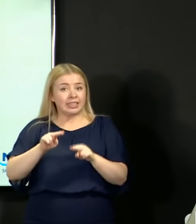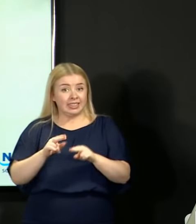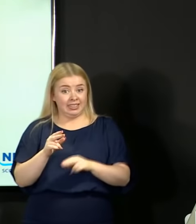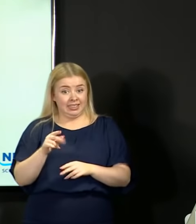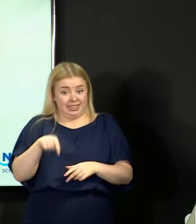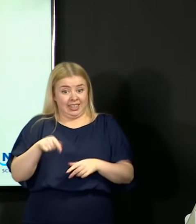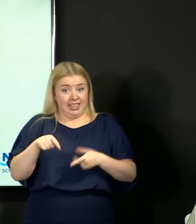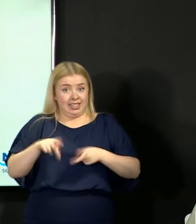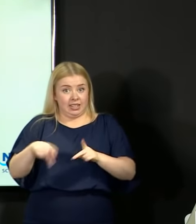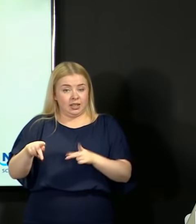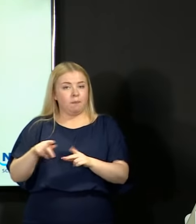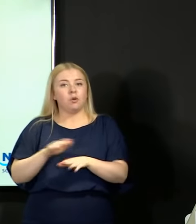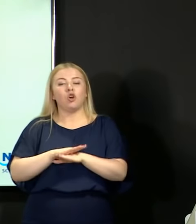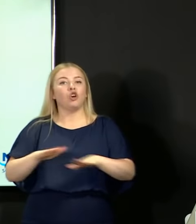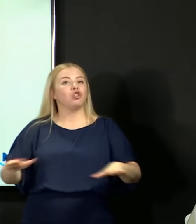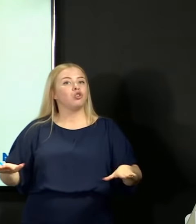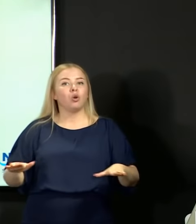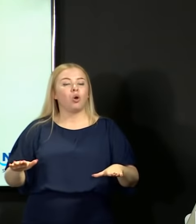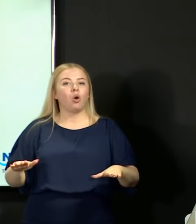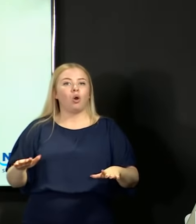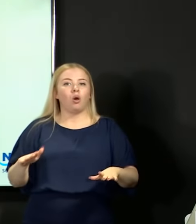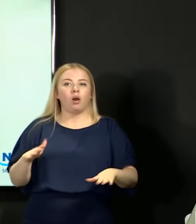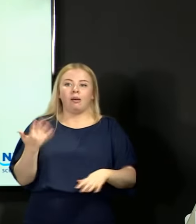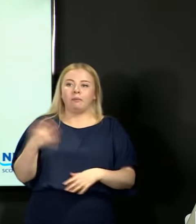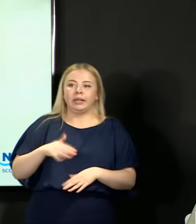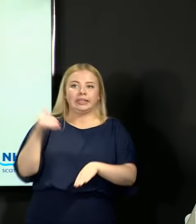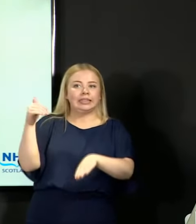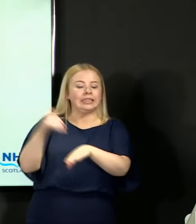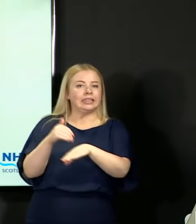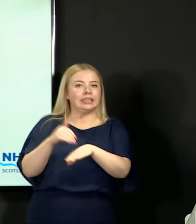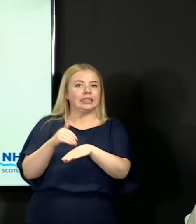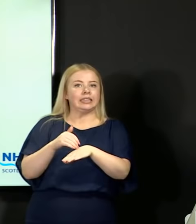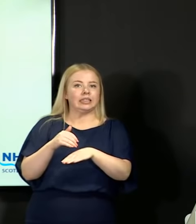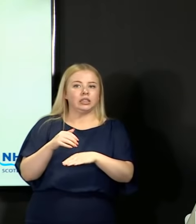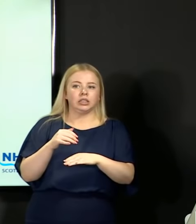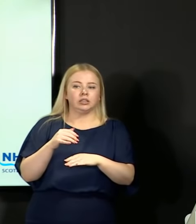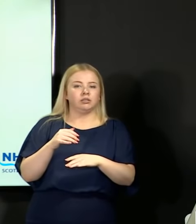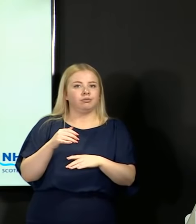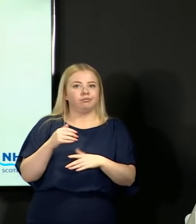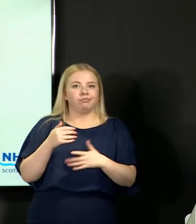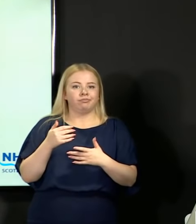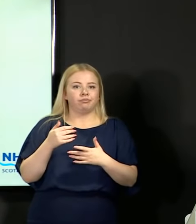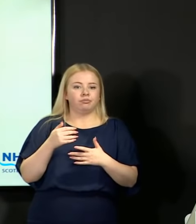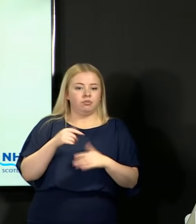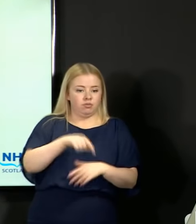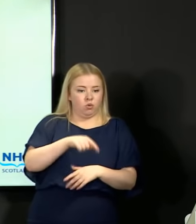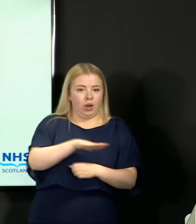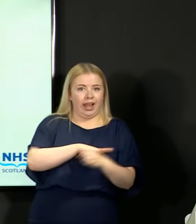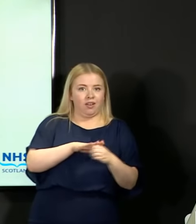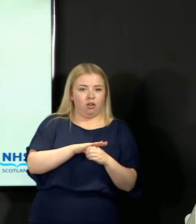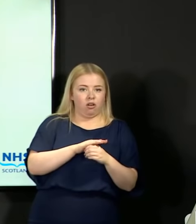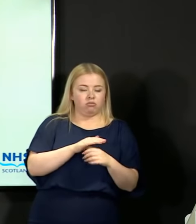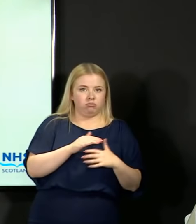critics suggested it would do, which is to penalise young people from the most deprived backgrounds.